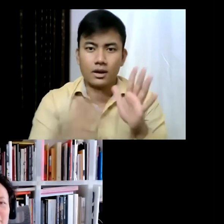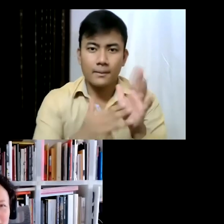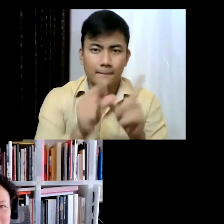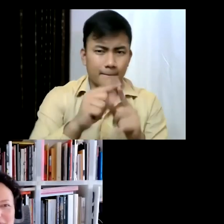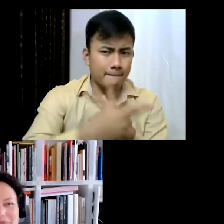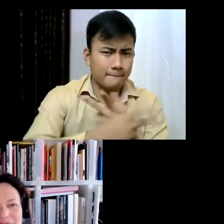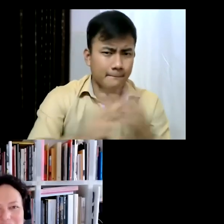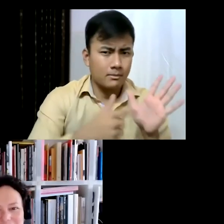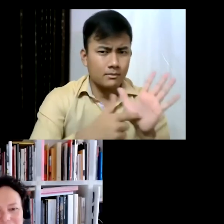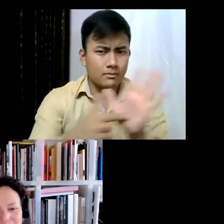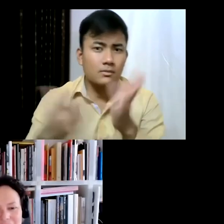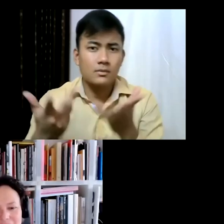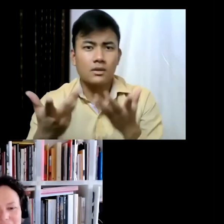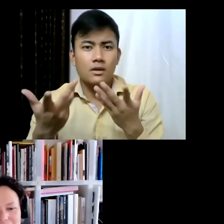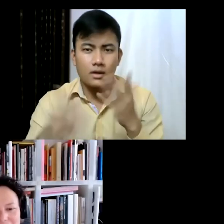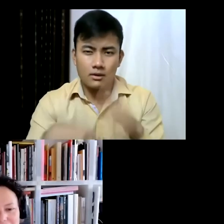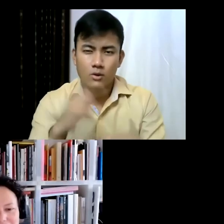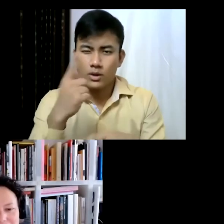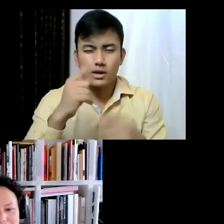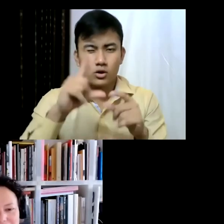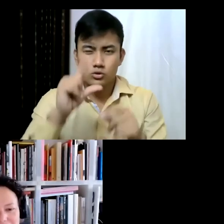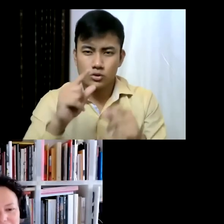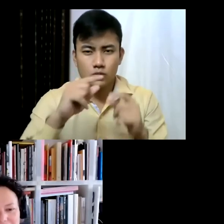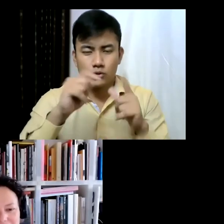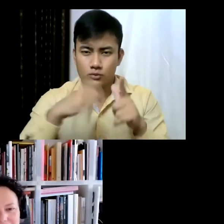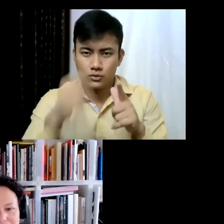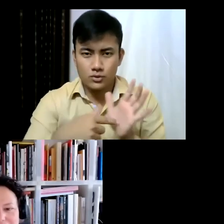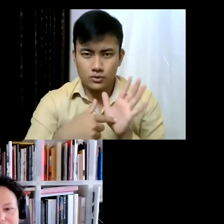at the end of this. It's a short video of about eight minutes, where we're in conversation with